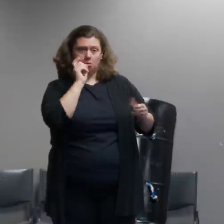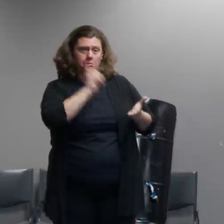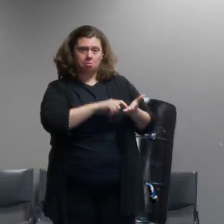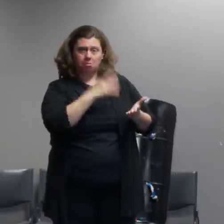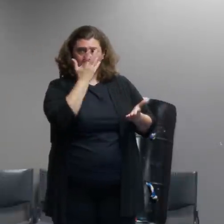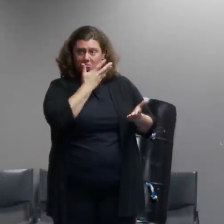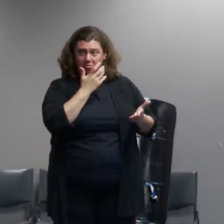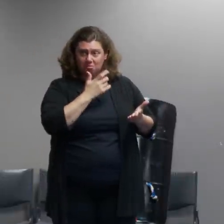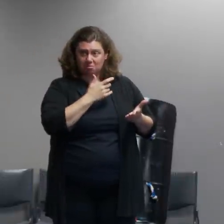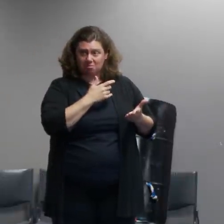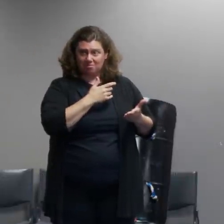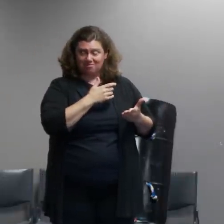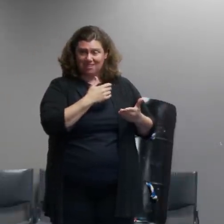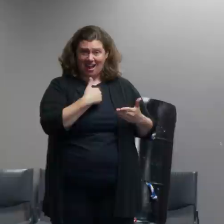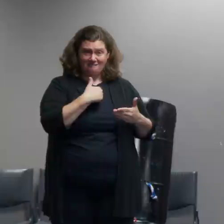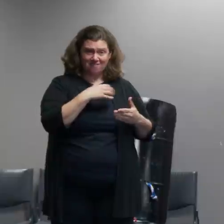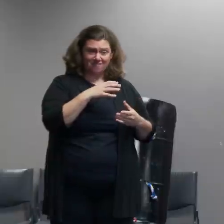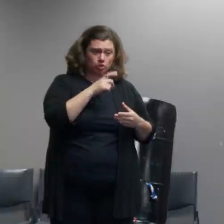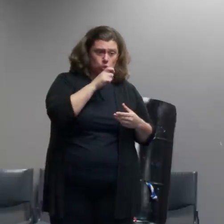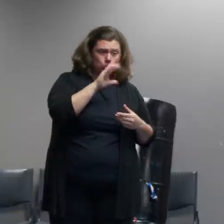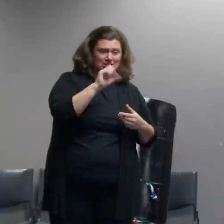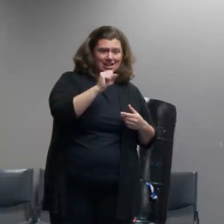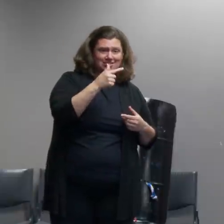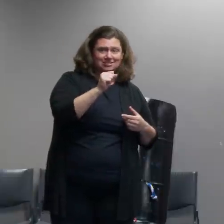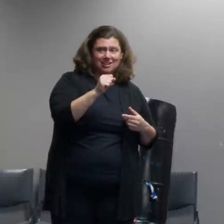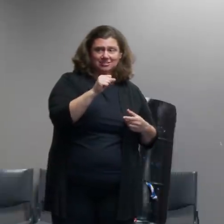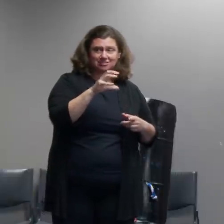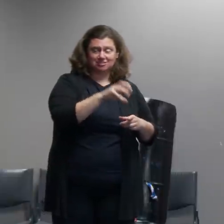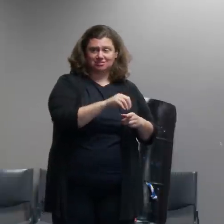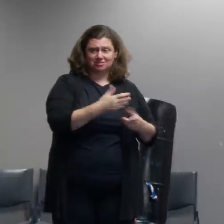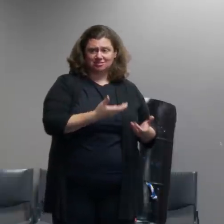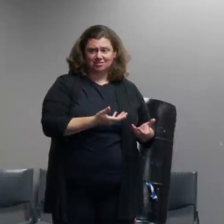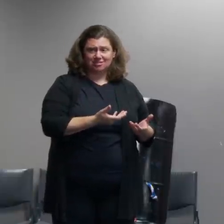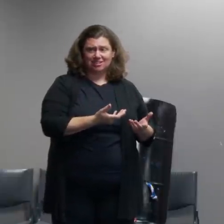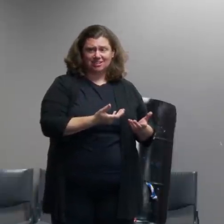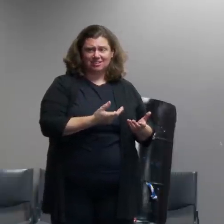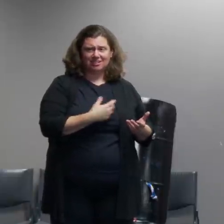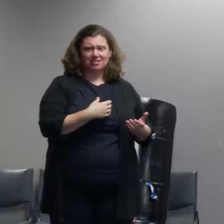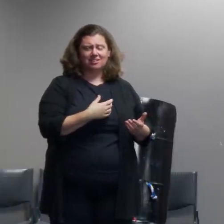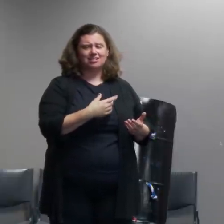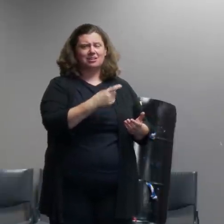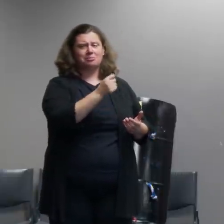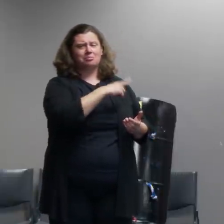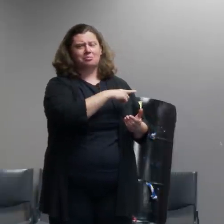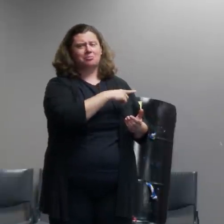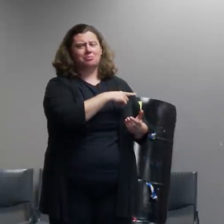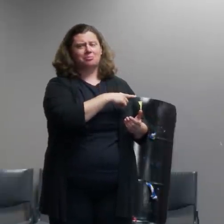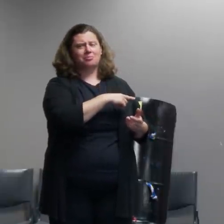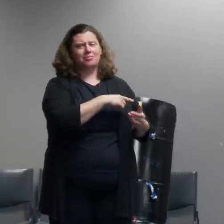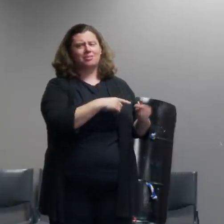aren't engaged in any criminal activity and so my question kind of focuses more on the june there protests in north portland